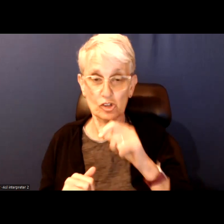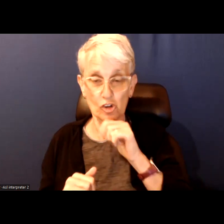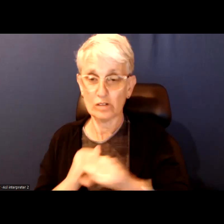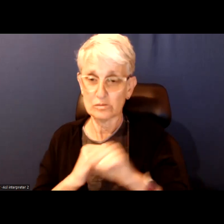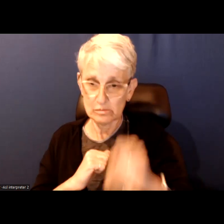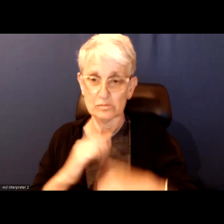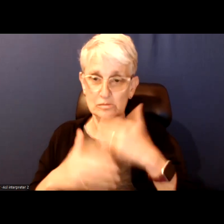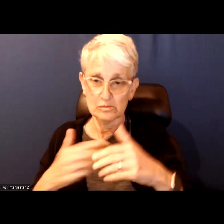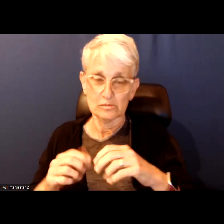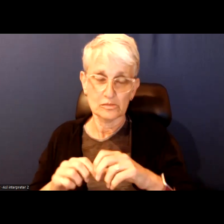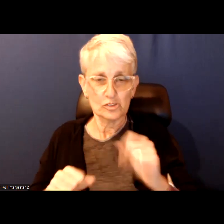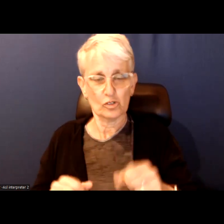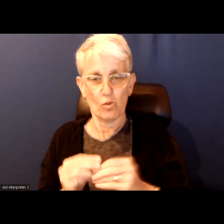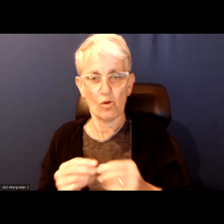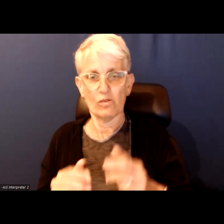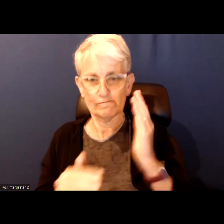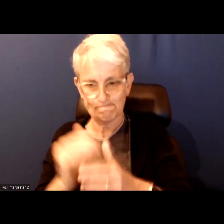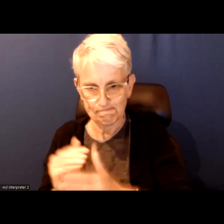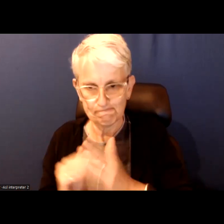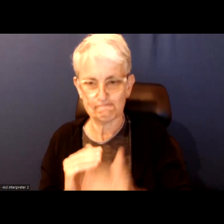done faster, more efficiently.